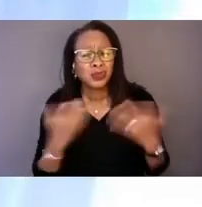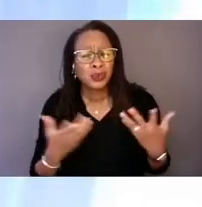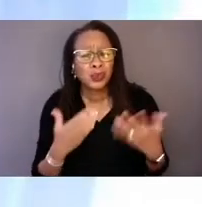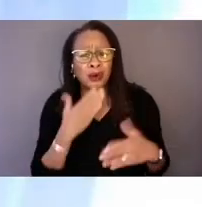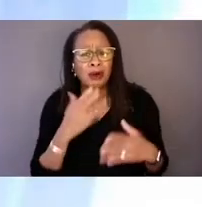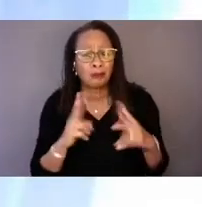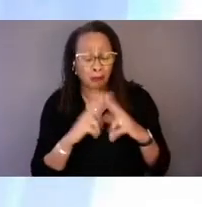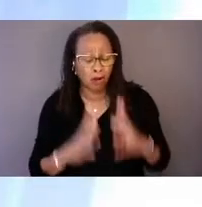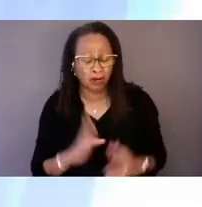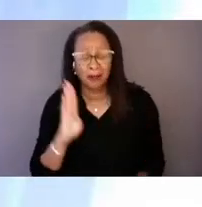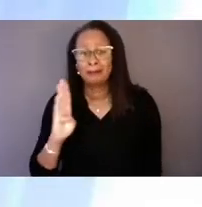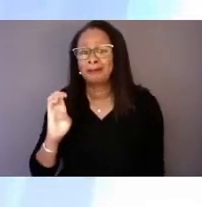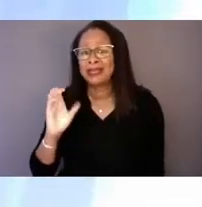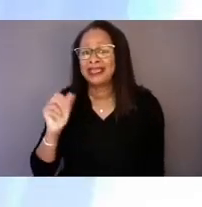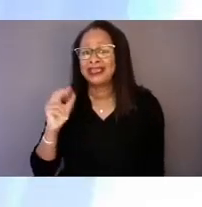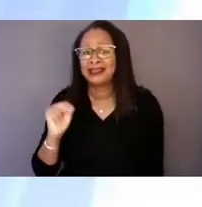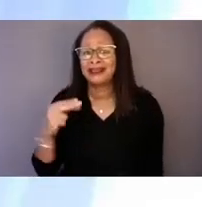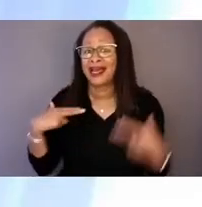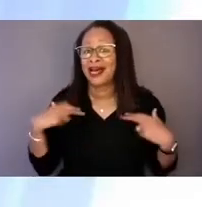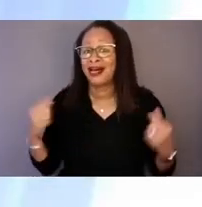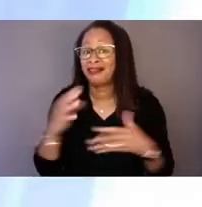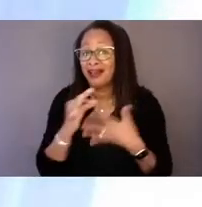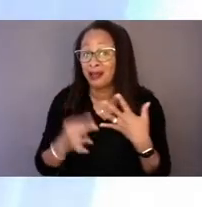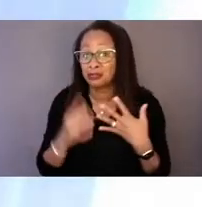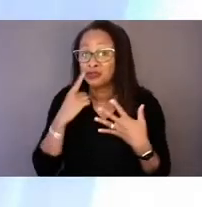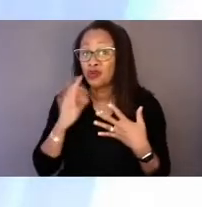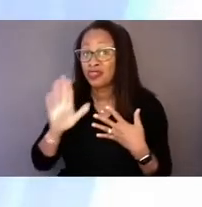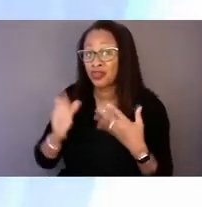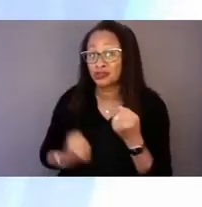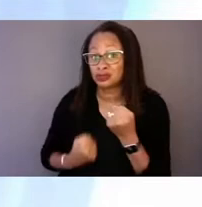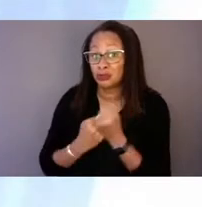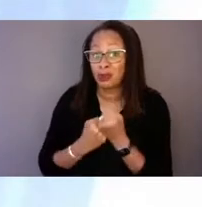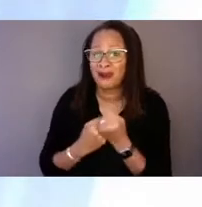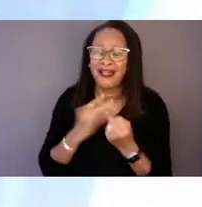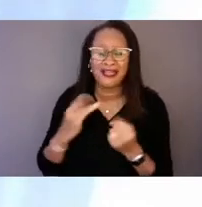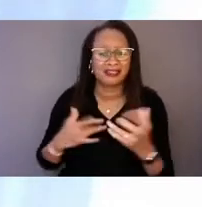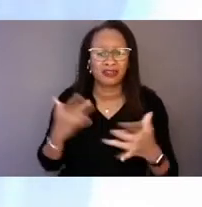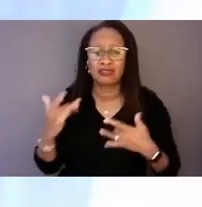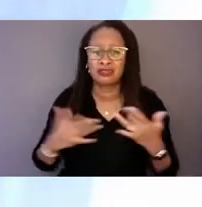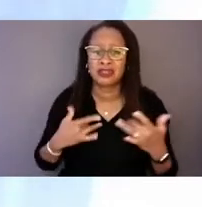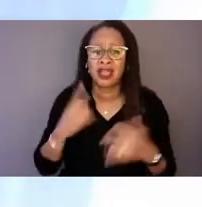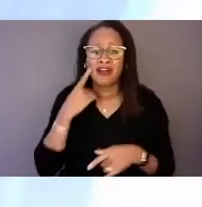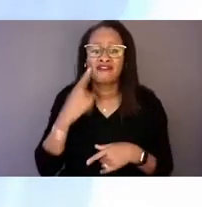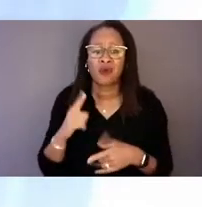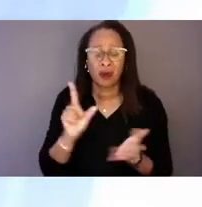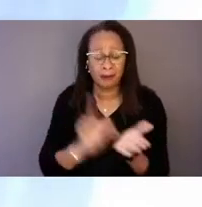for their support and enthusiasm for publishing this policy brief